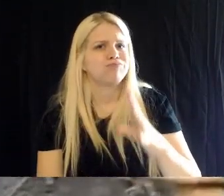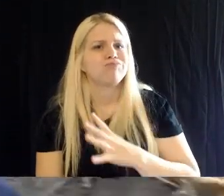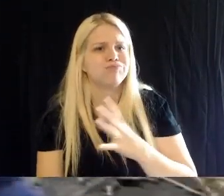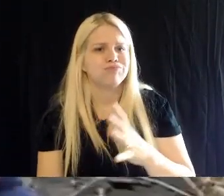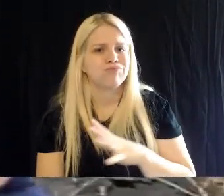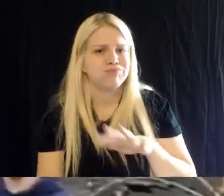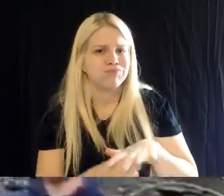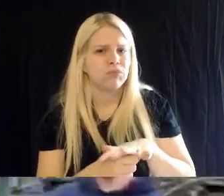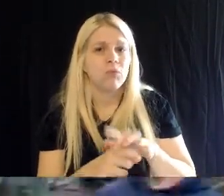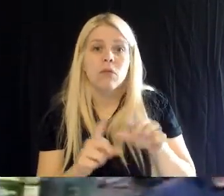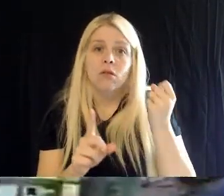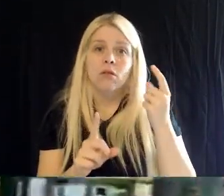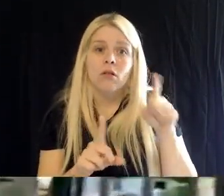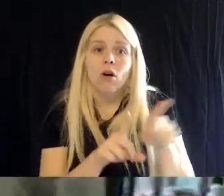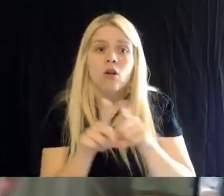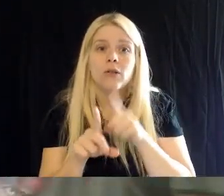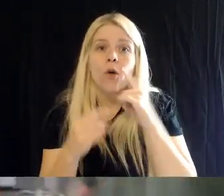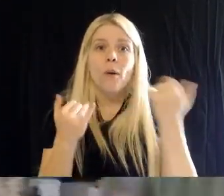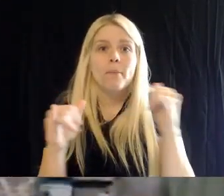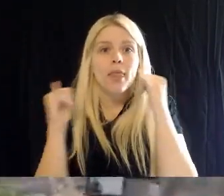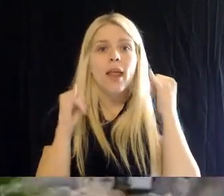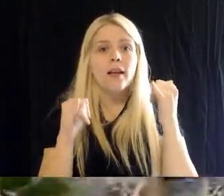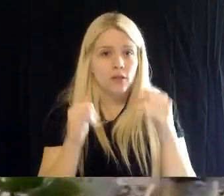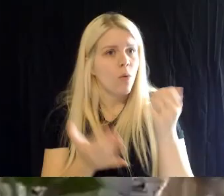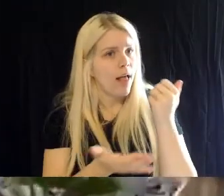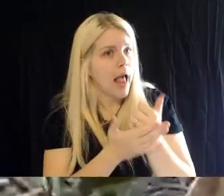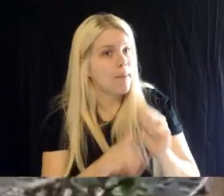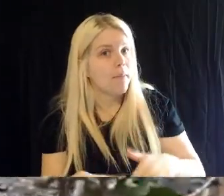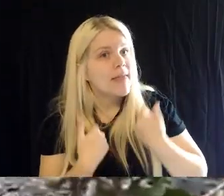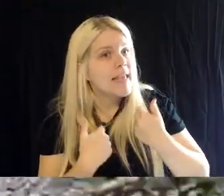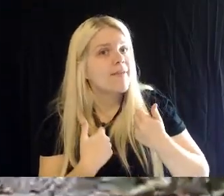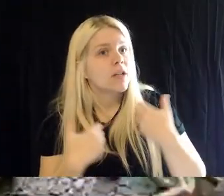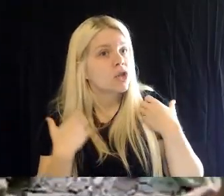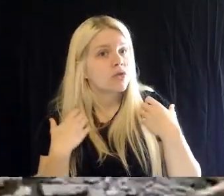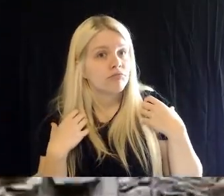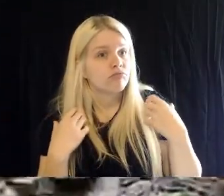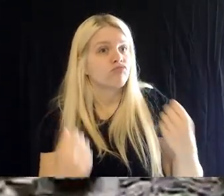they're also the playthings. Brad: Oh.